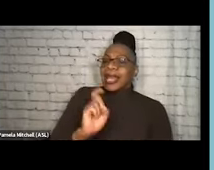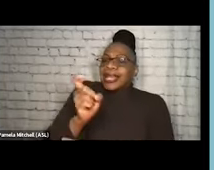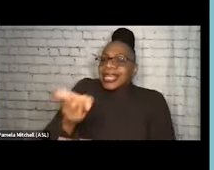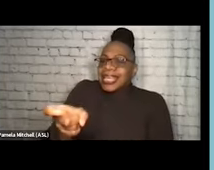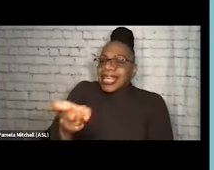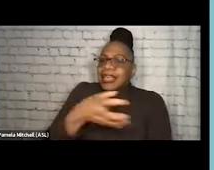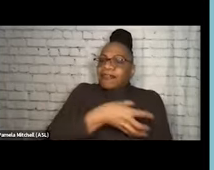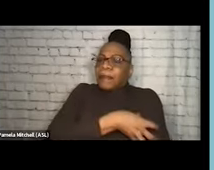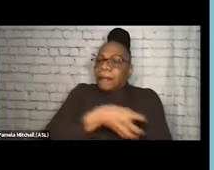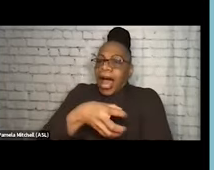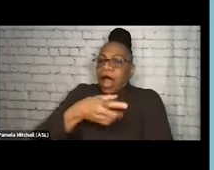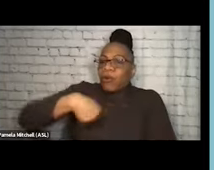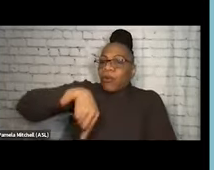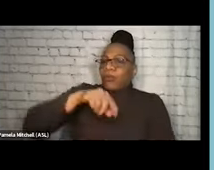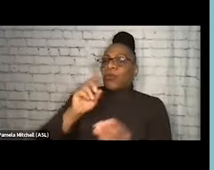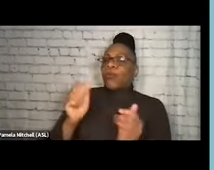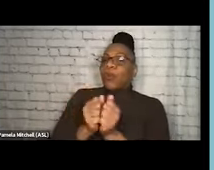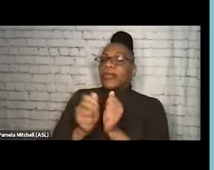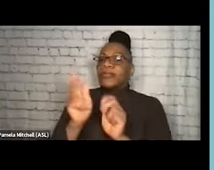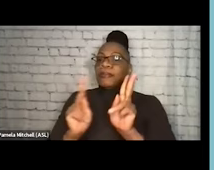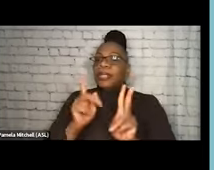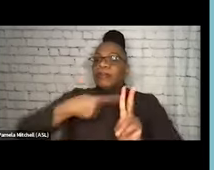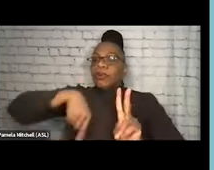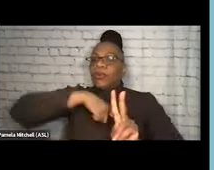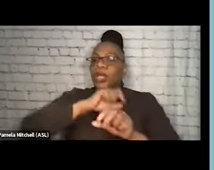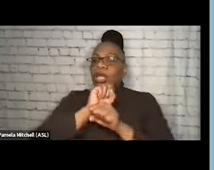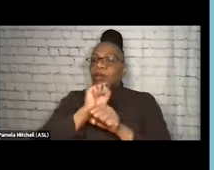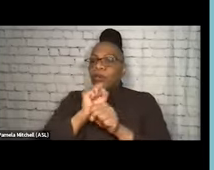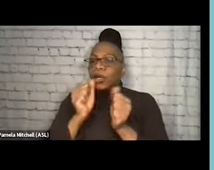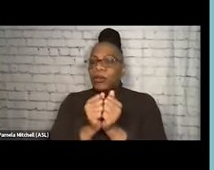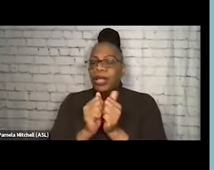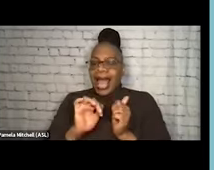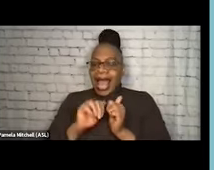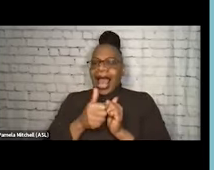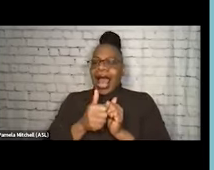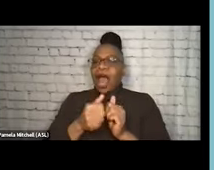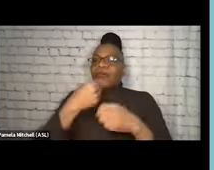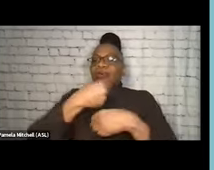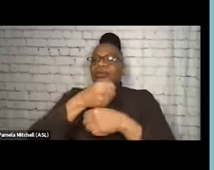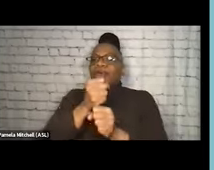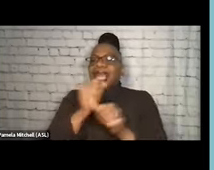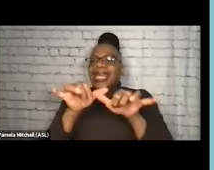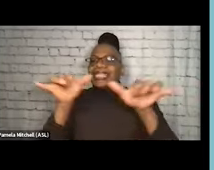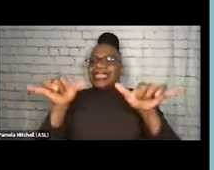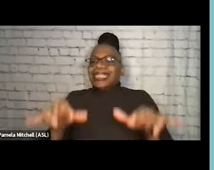How are we creating systems for feedback? I know we touched on that a little bit in the first session.